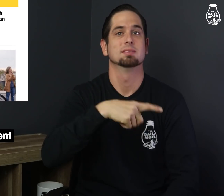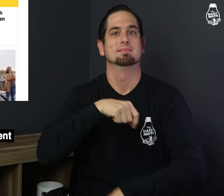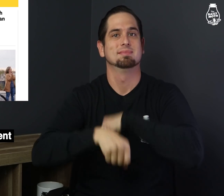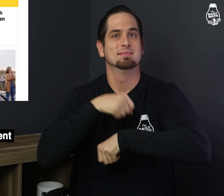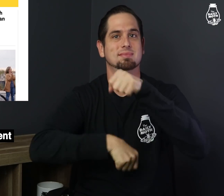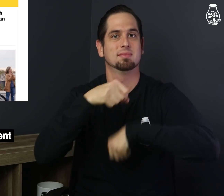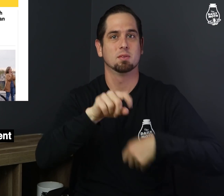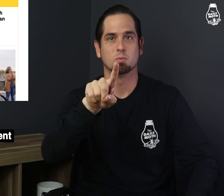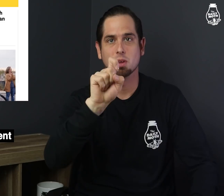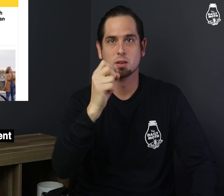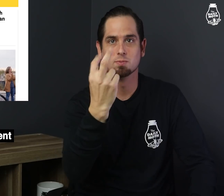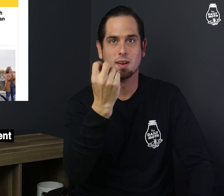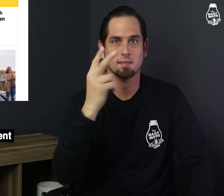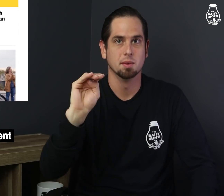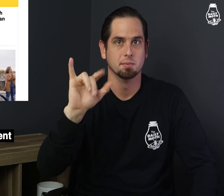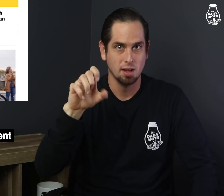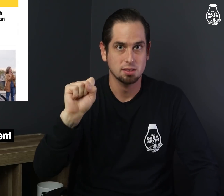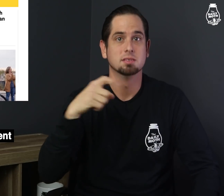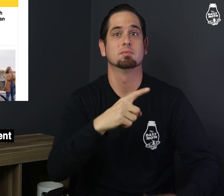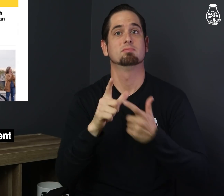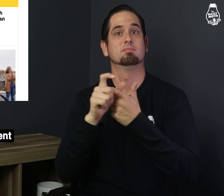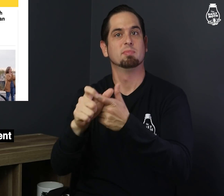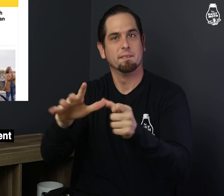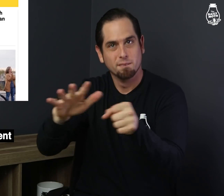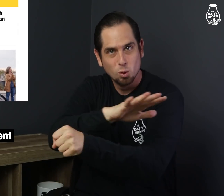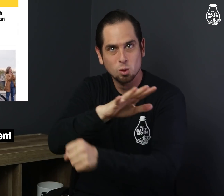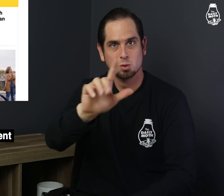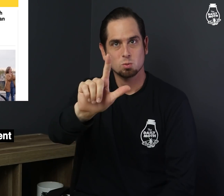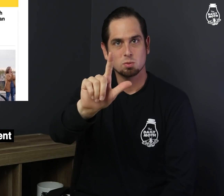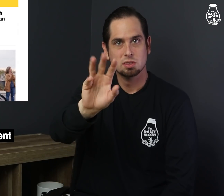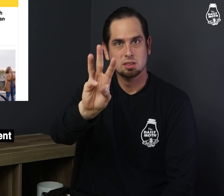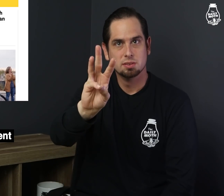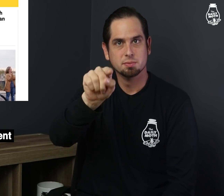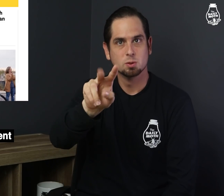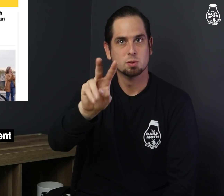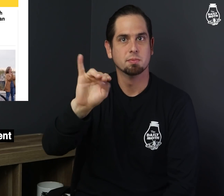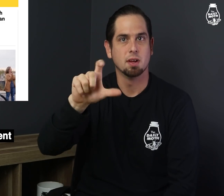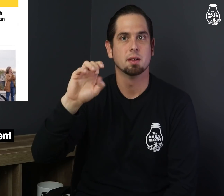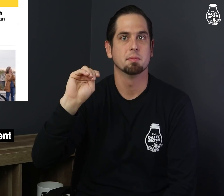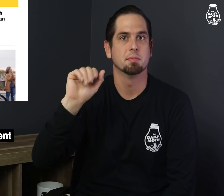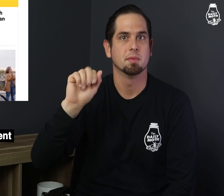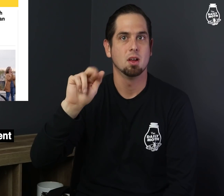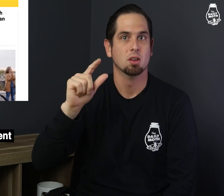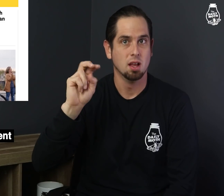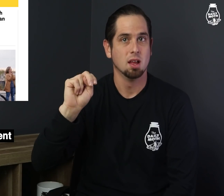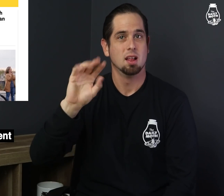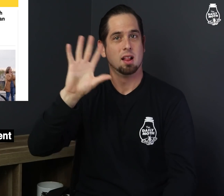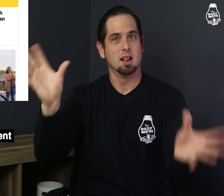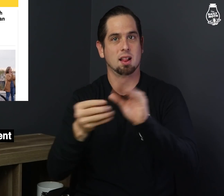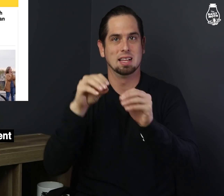cycling 112 miles, and running at full 26.2 mile marathon in